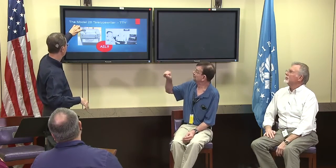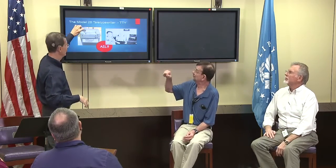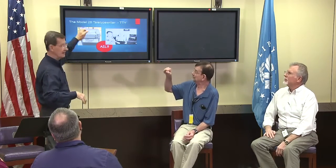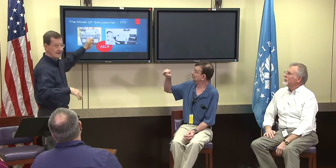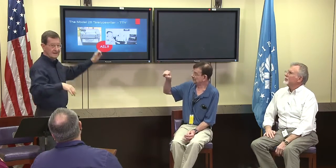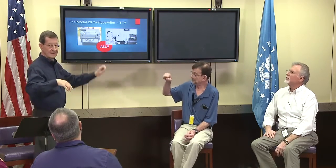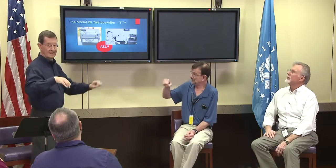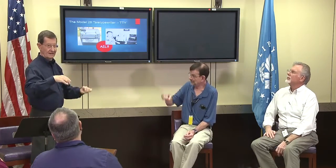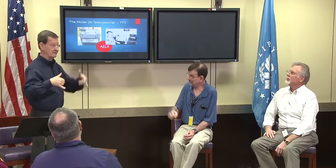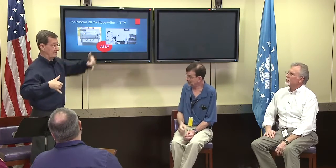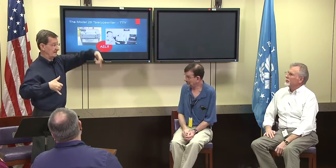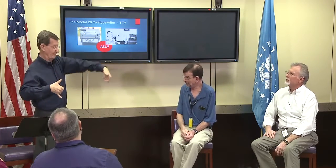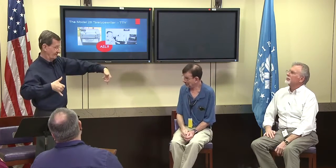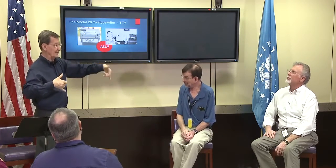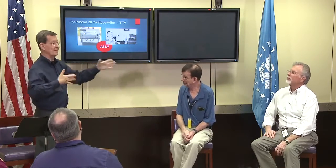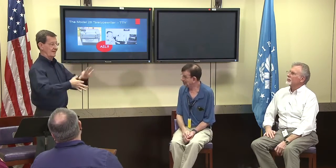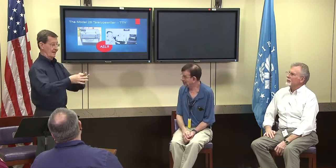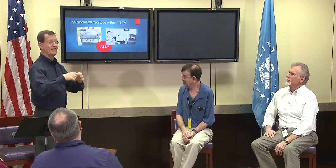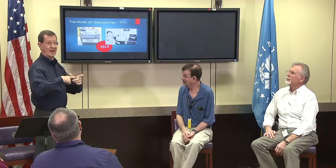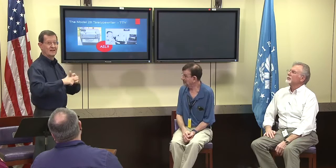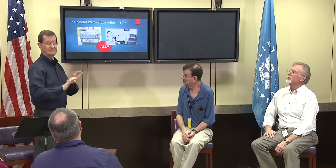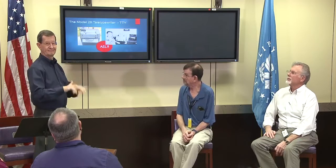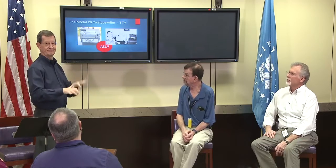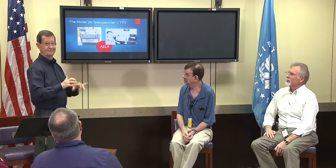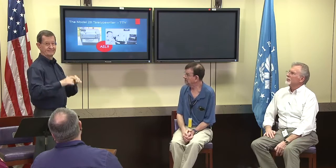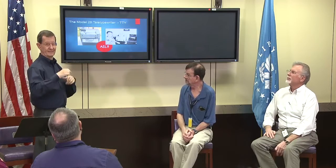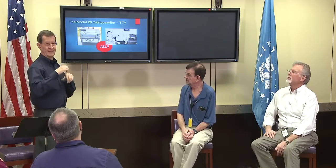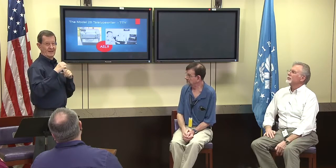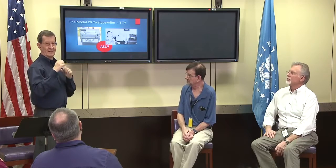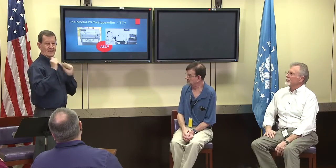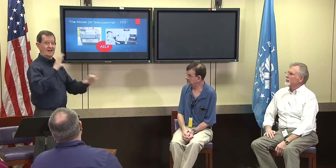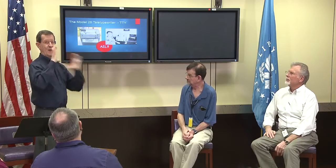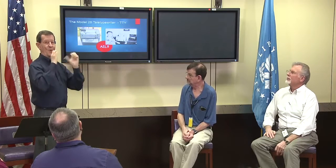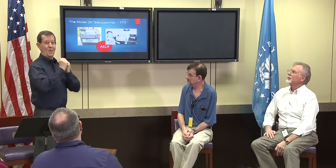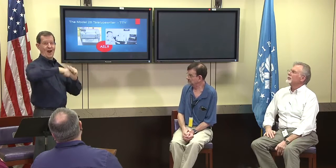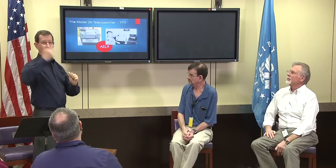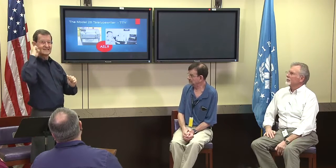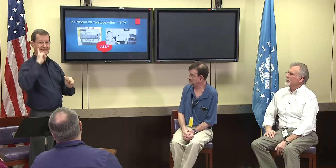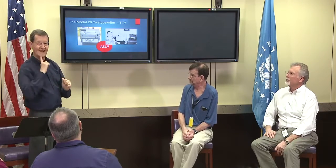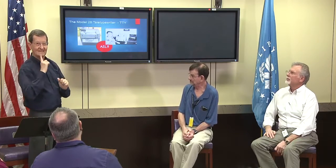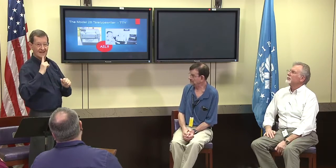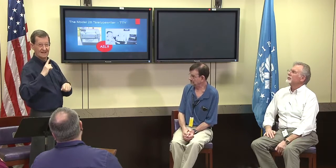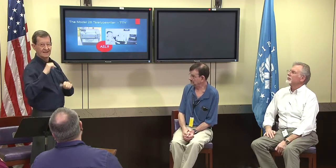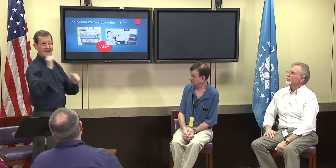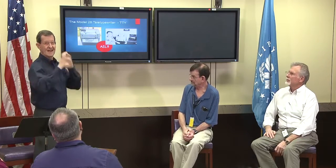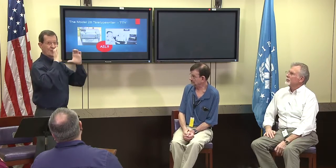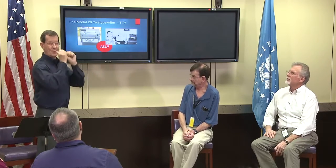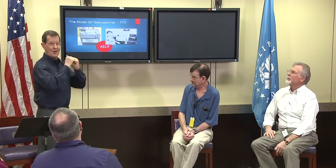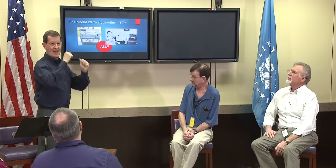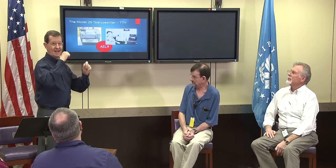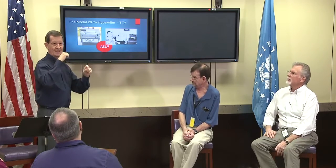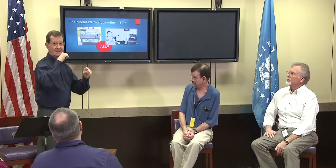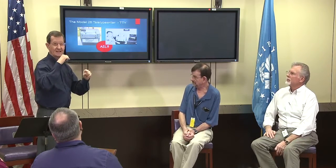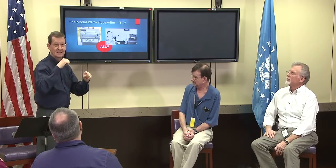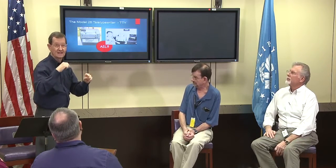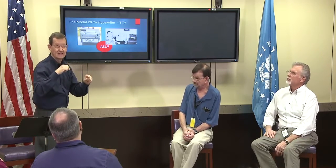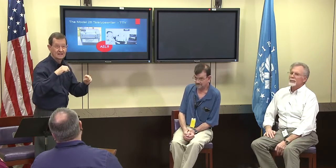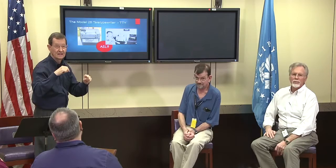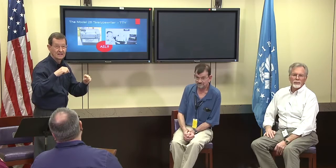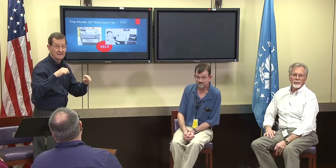with this modem and that was the invention that turned it into a TTY that we could use the phone to communicate